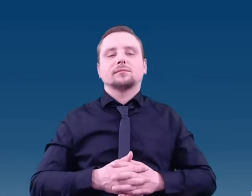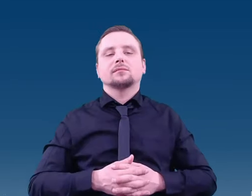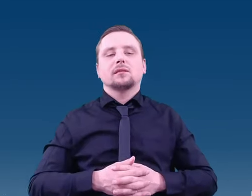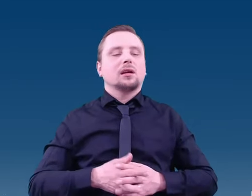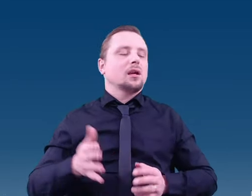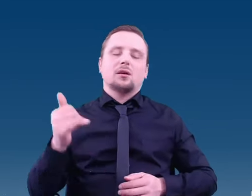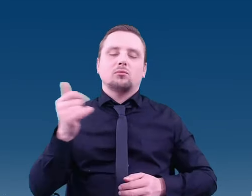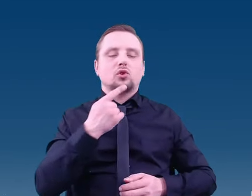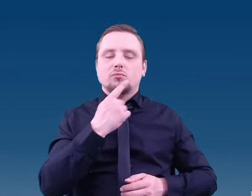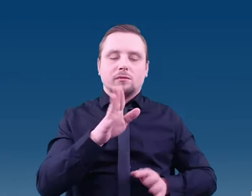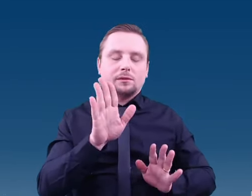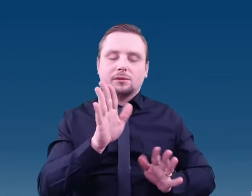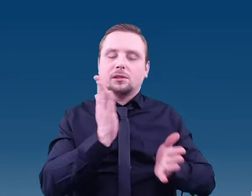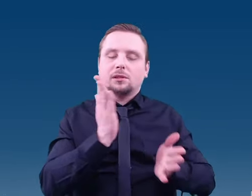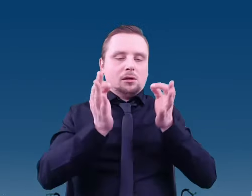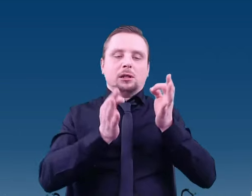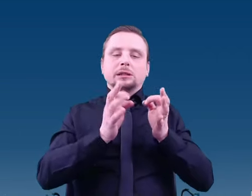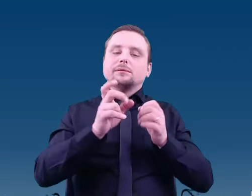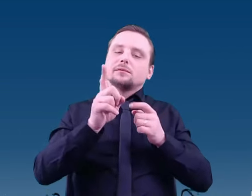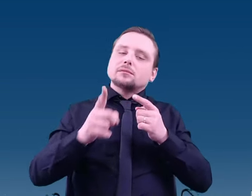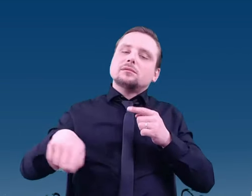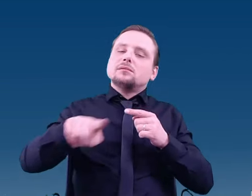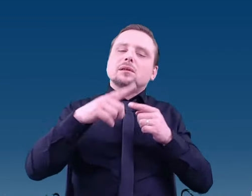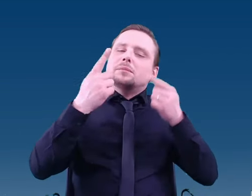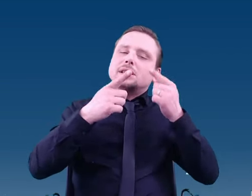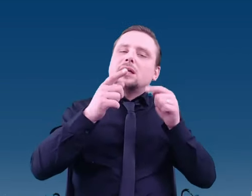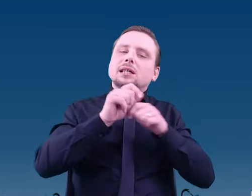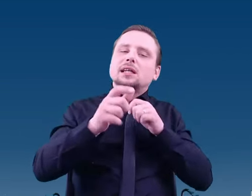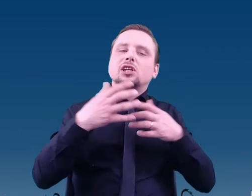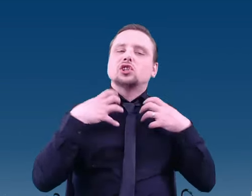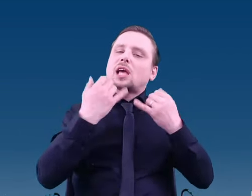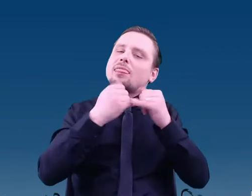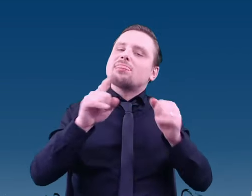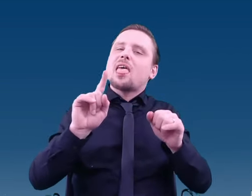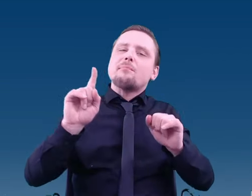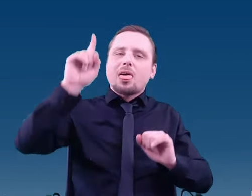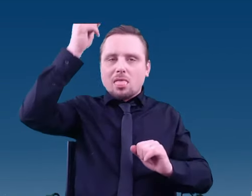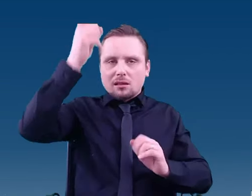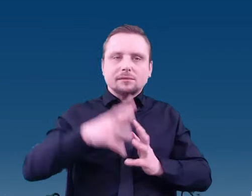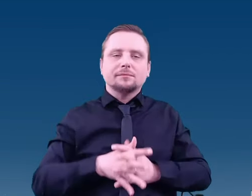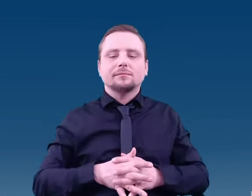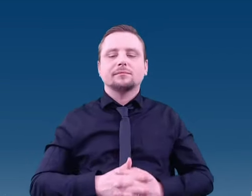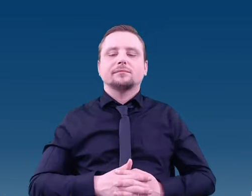whether extraterrestrial life exists. Think about it. Might it be so, or rather not?